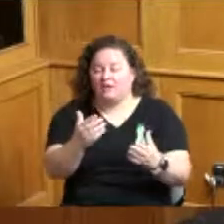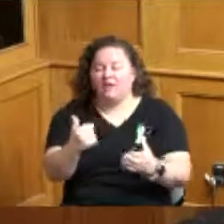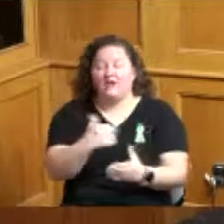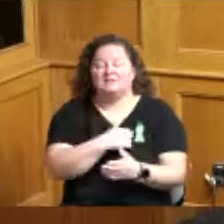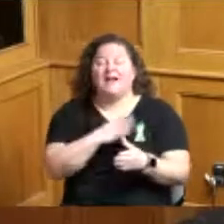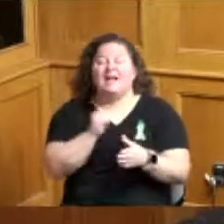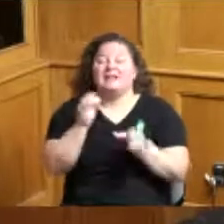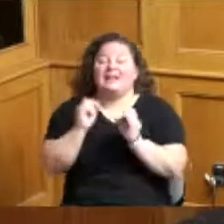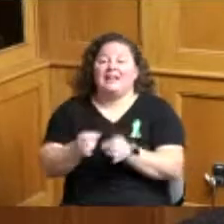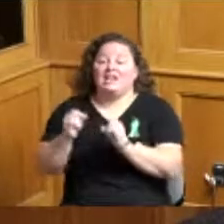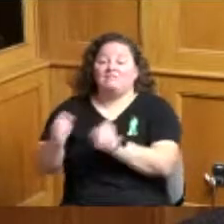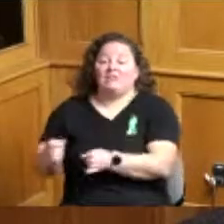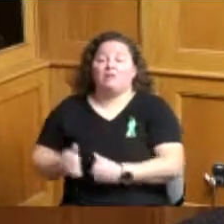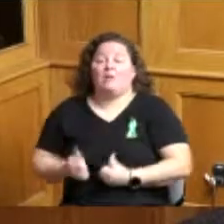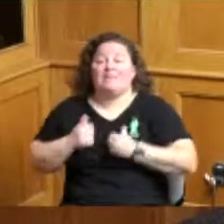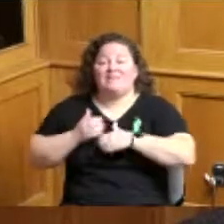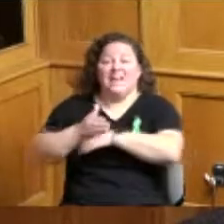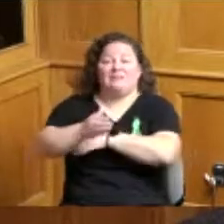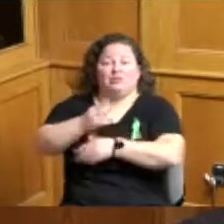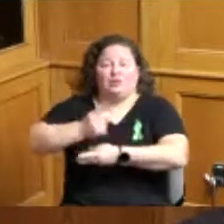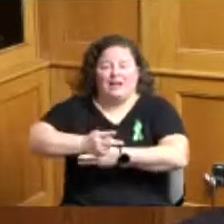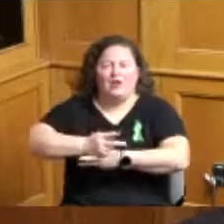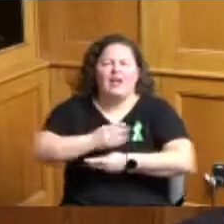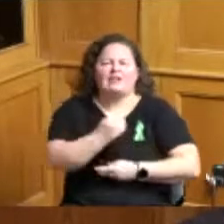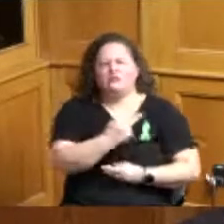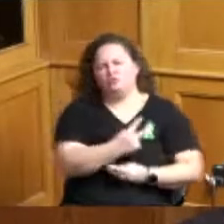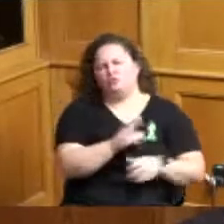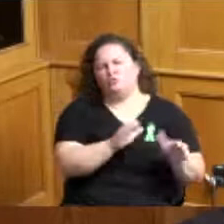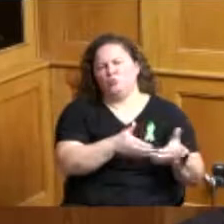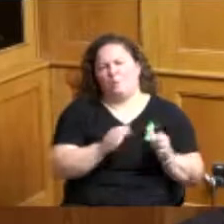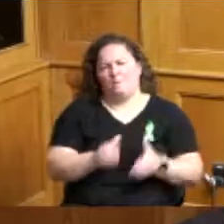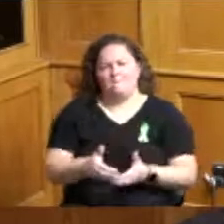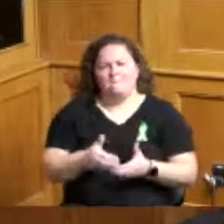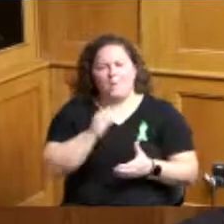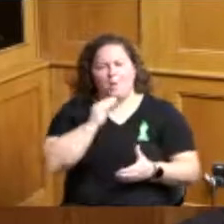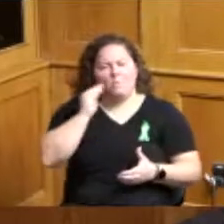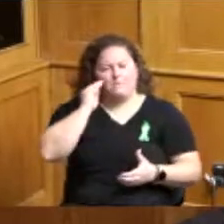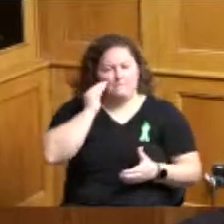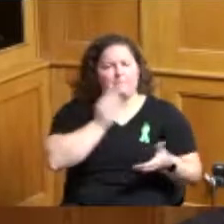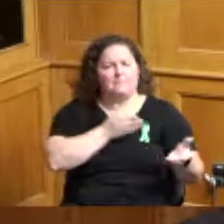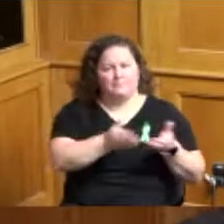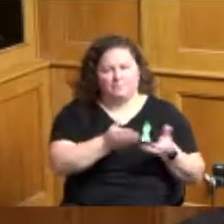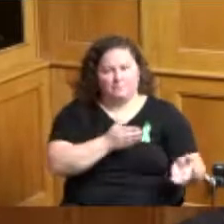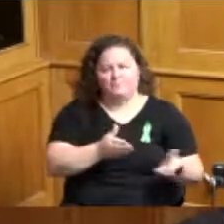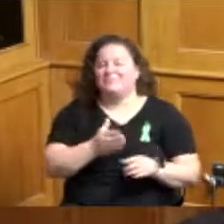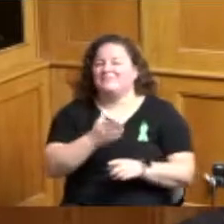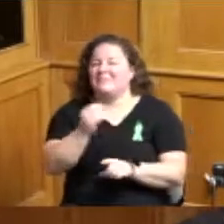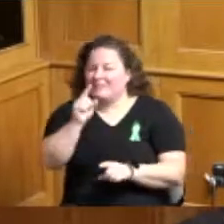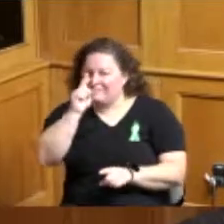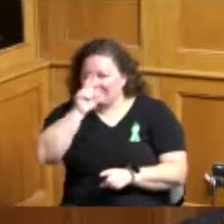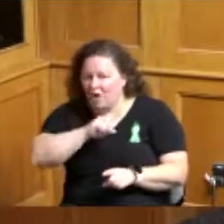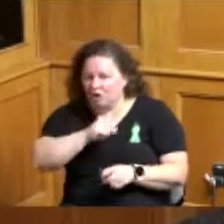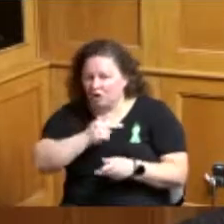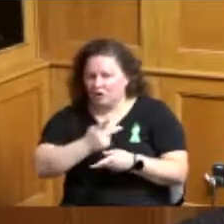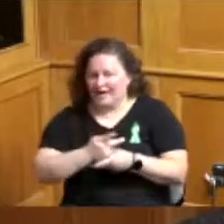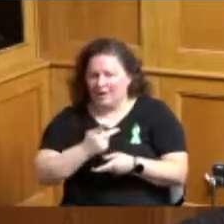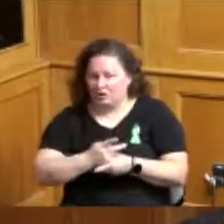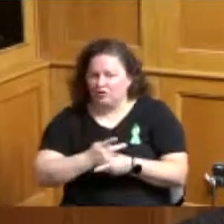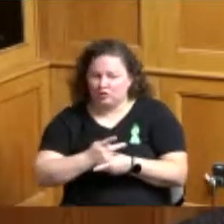services and then we have two group home services and foster care services for our young people